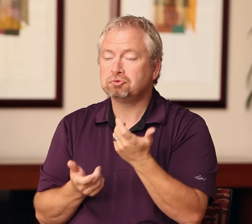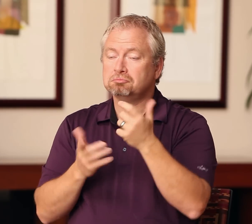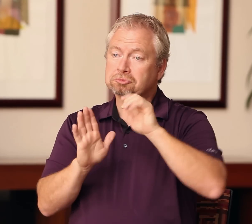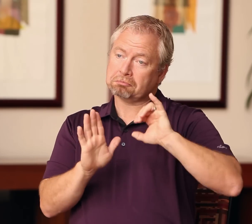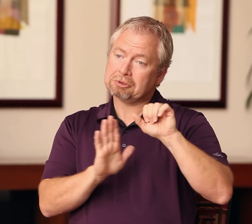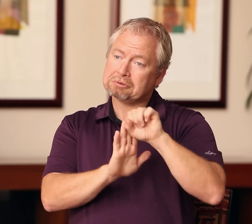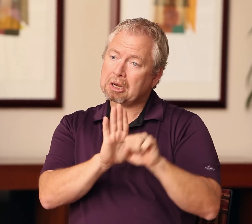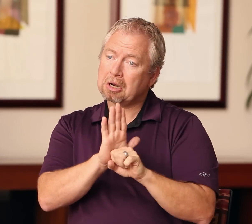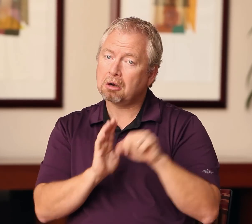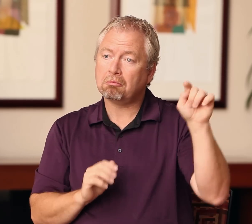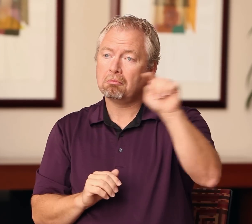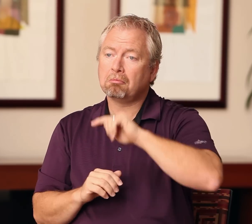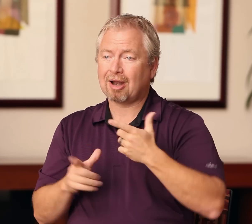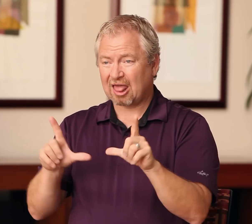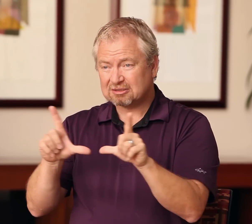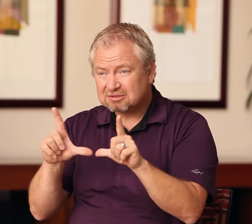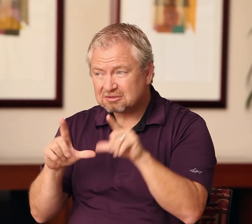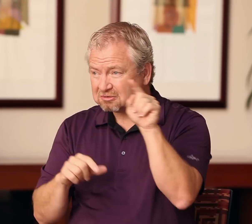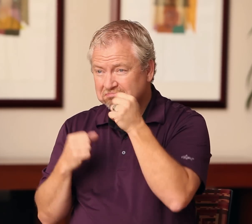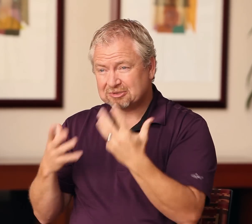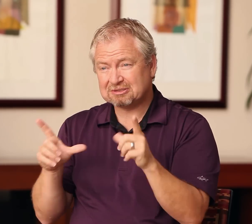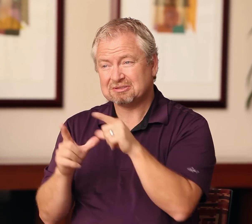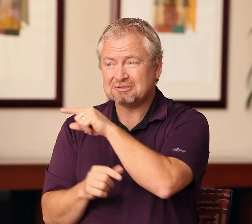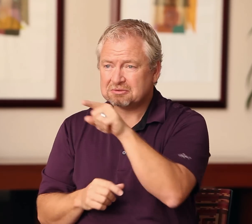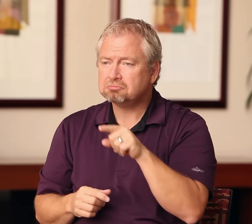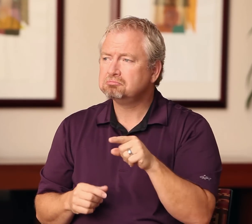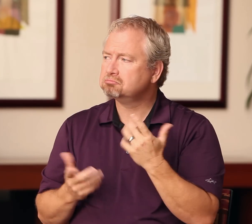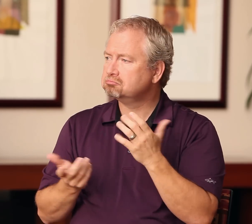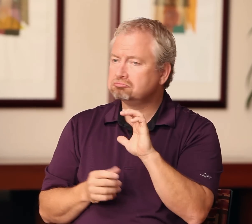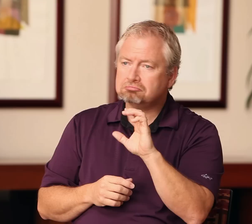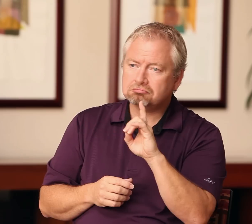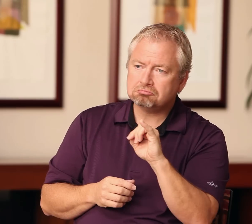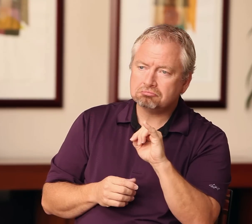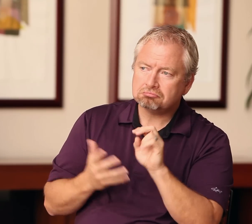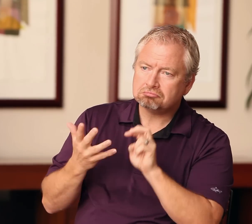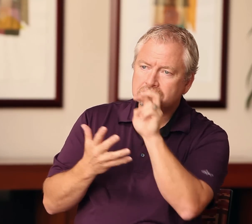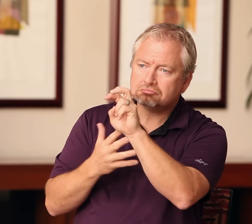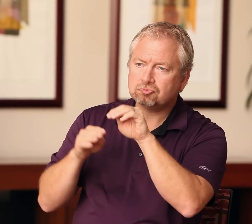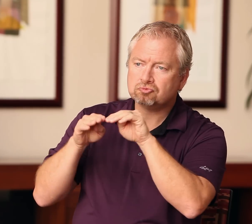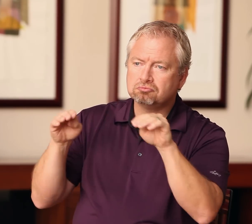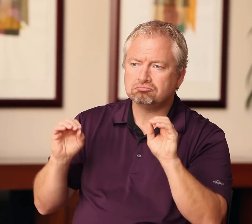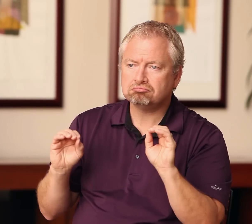This is also true within many states, particularly in the area of licensure. There are no CDIs within these licensure agencies’ administrations. None.